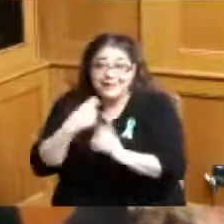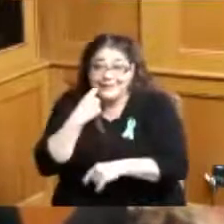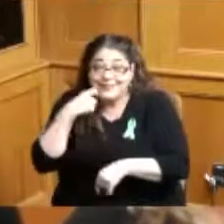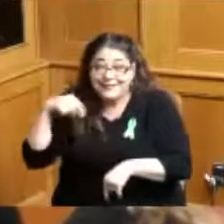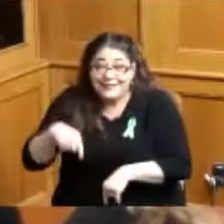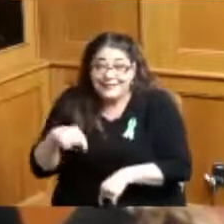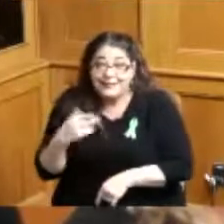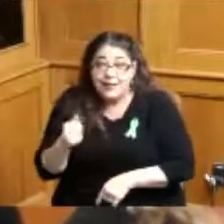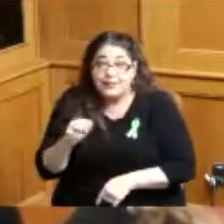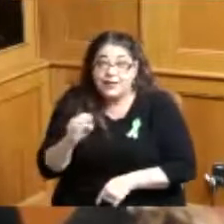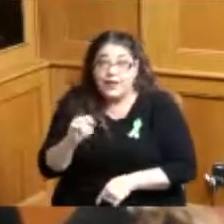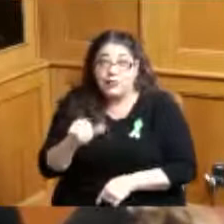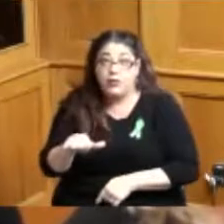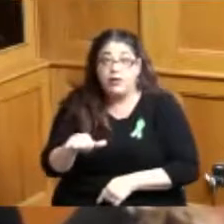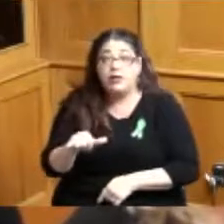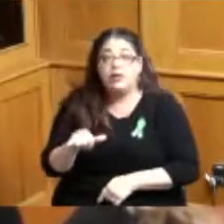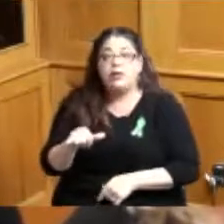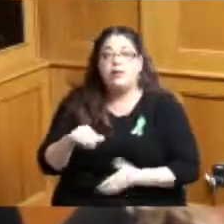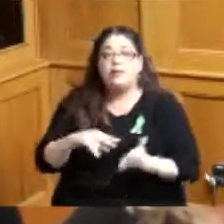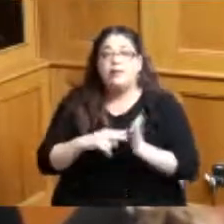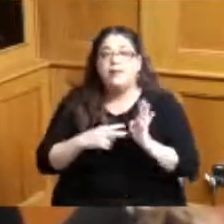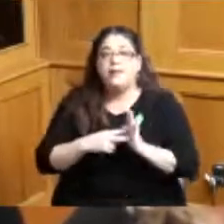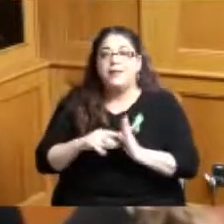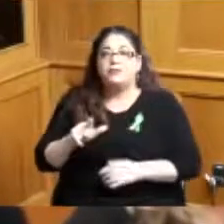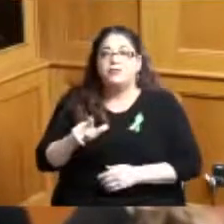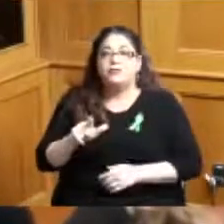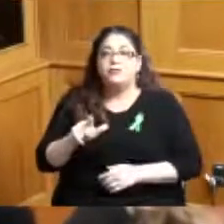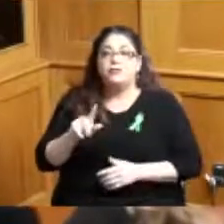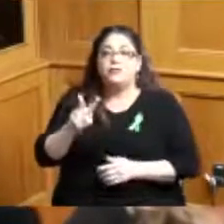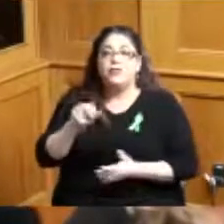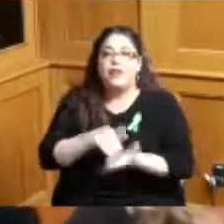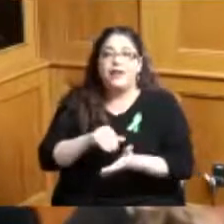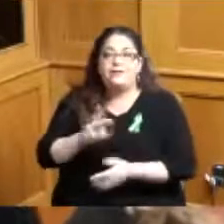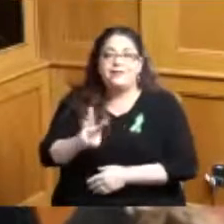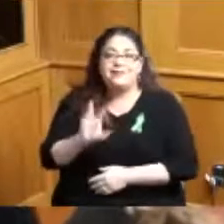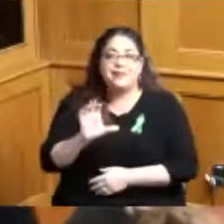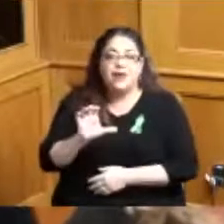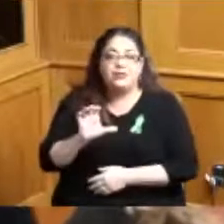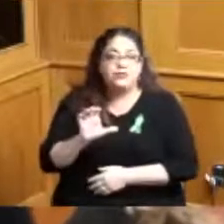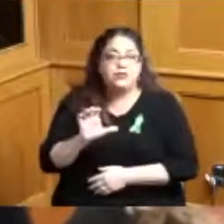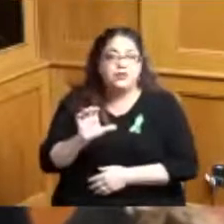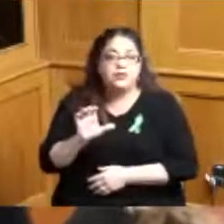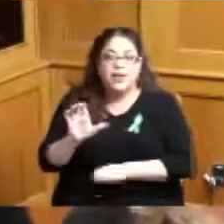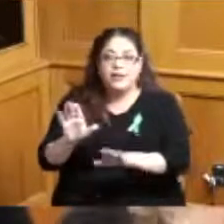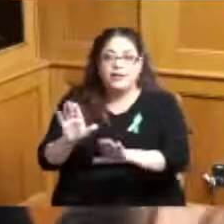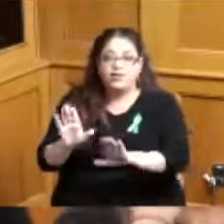County area what that means is 2600 child care seats are just gone they were here before the